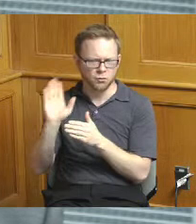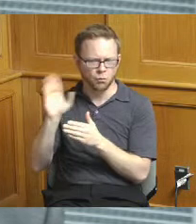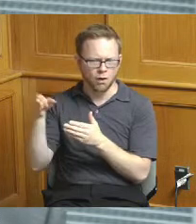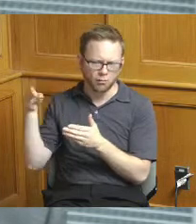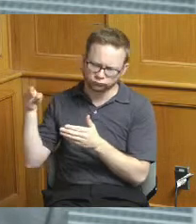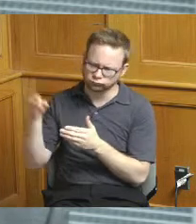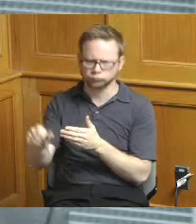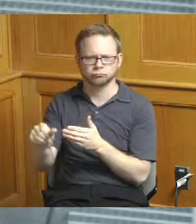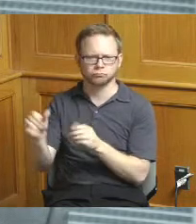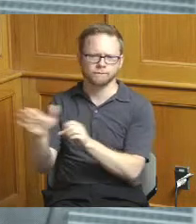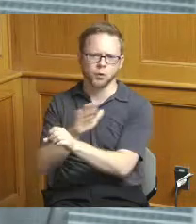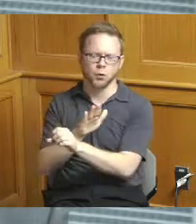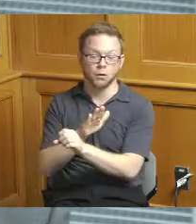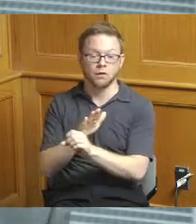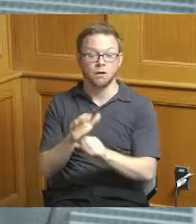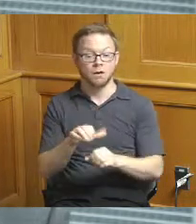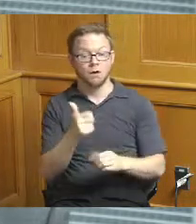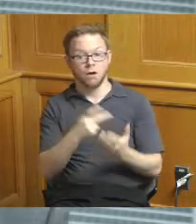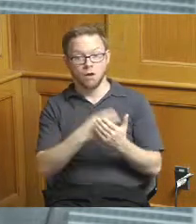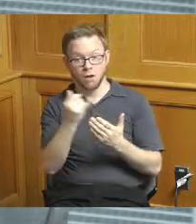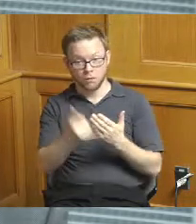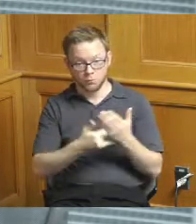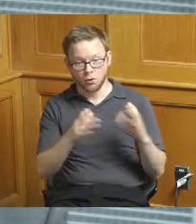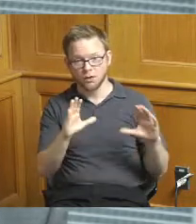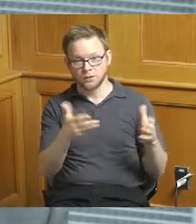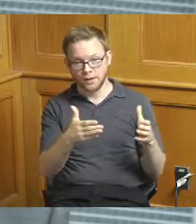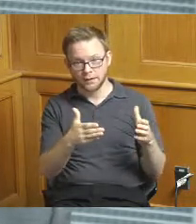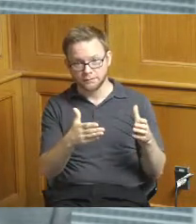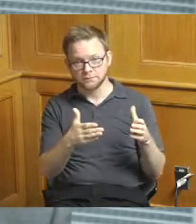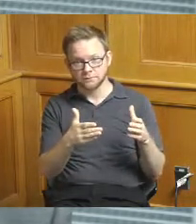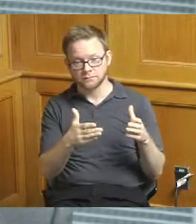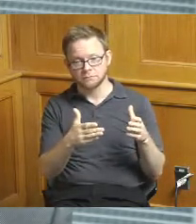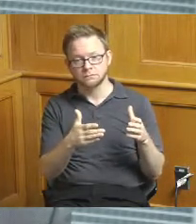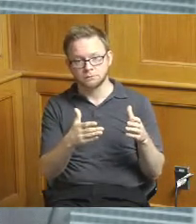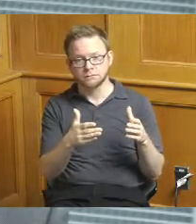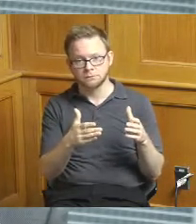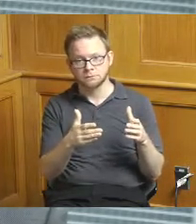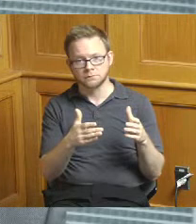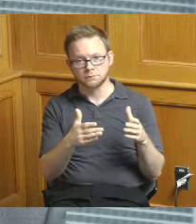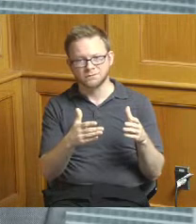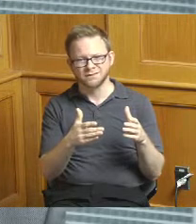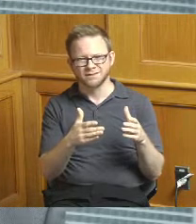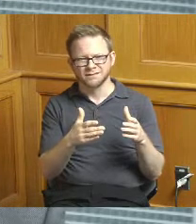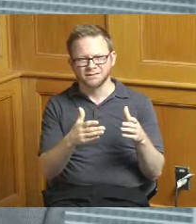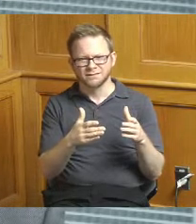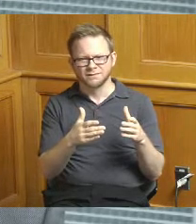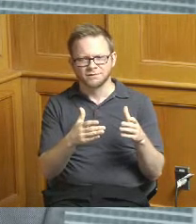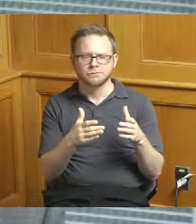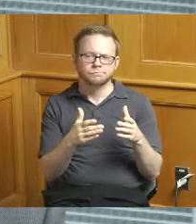the other projects absent the bridge projects you know there aren't schedule milestones that were